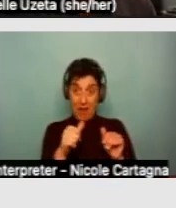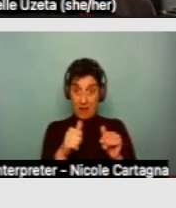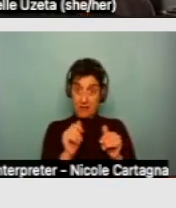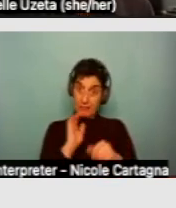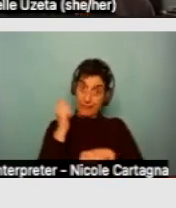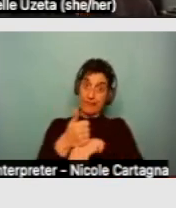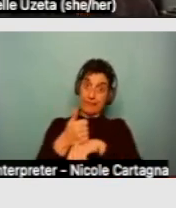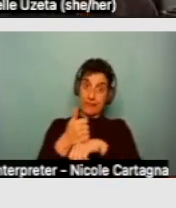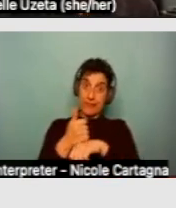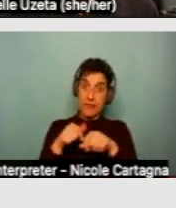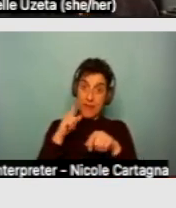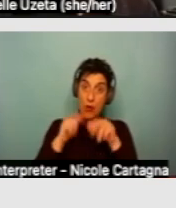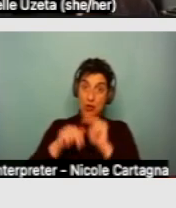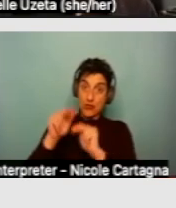This is regardless of the time of construction.